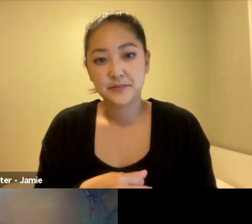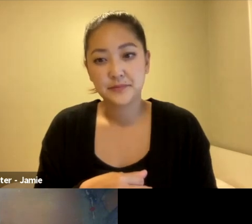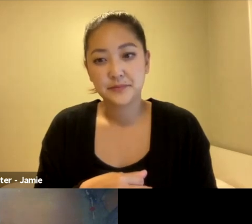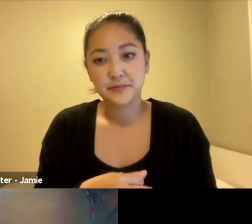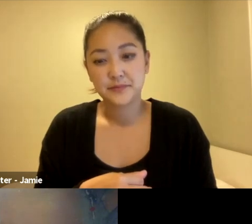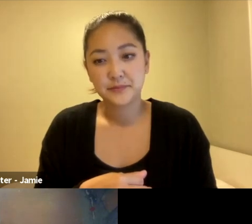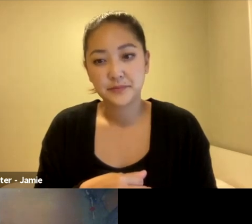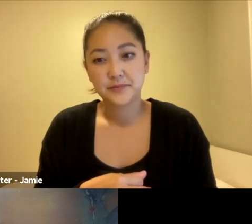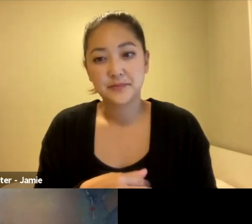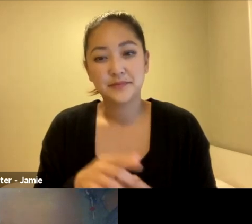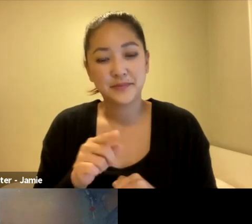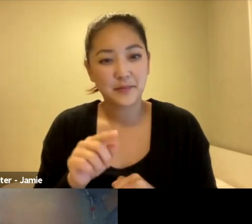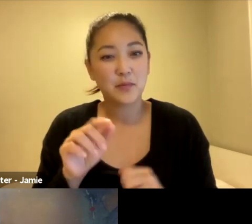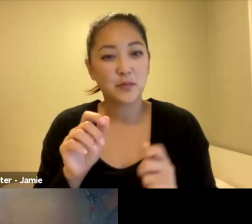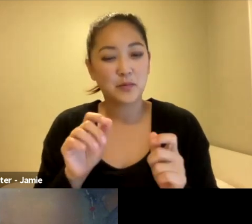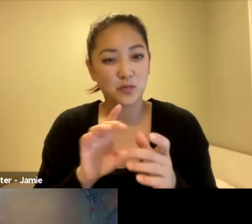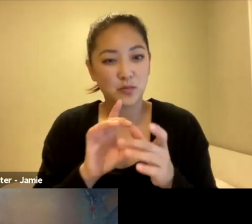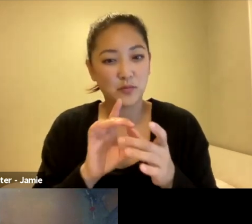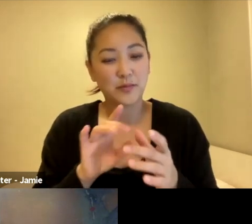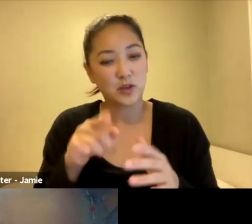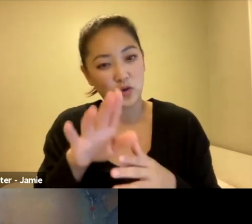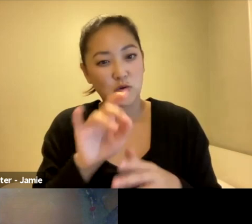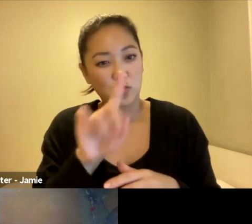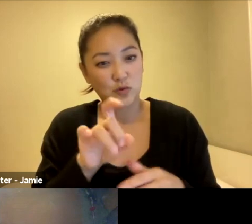glitch and this way of telling the story.